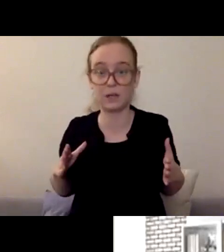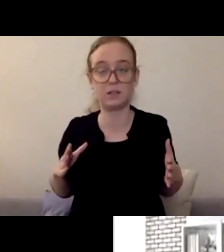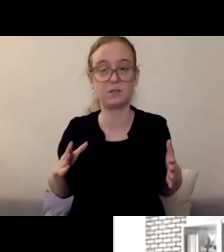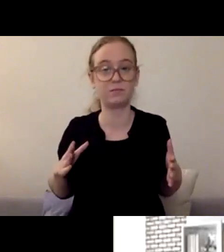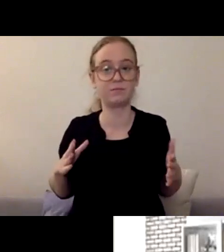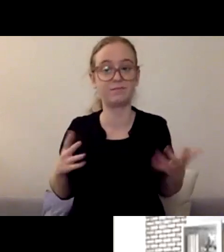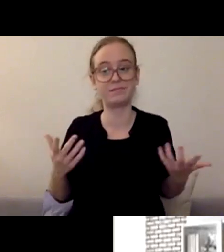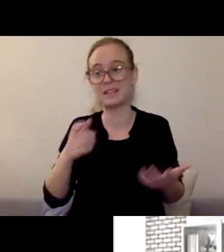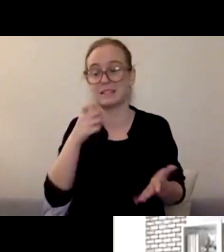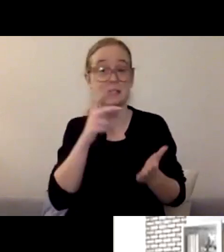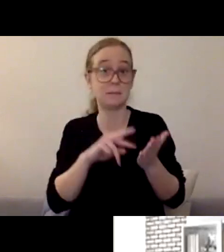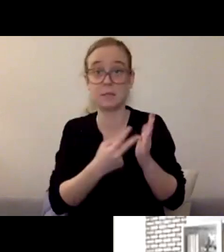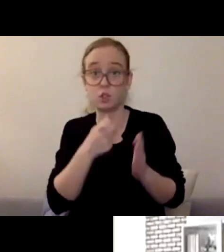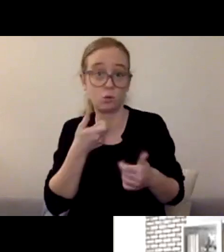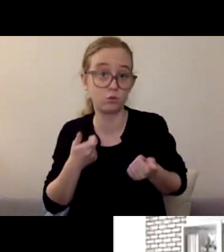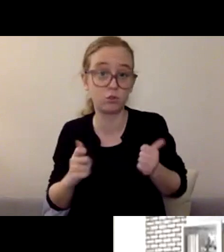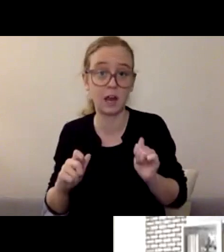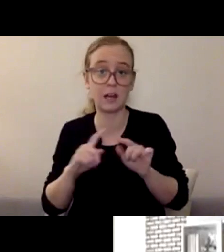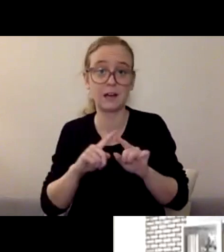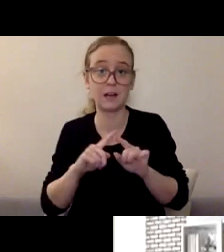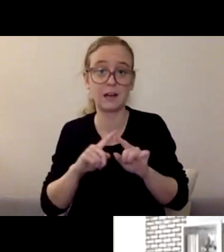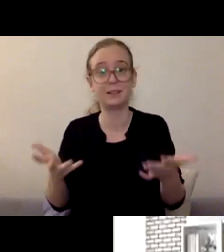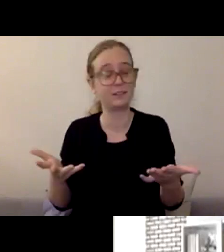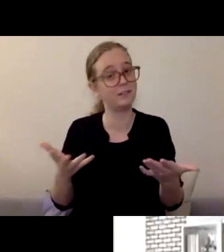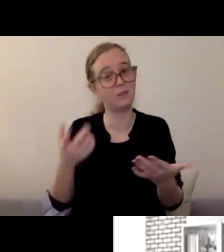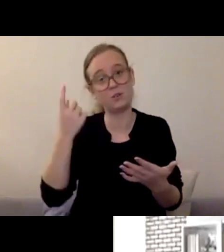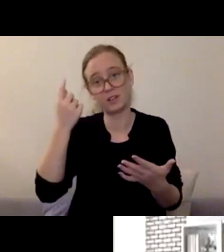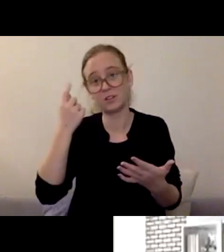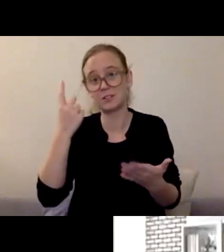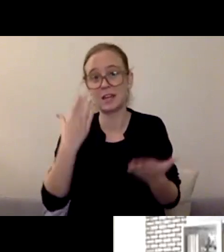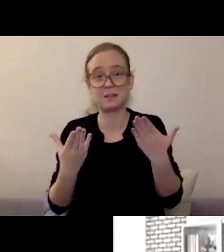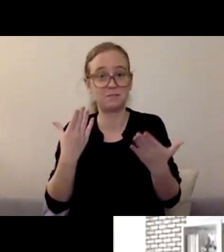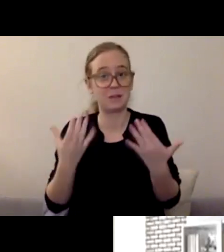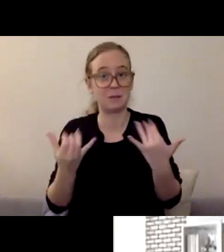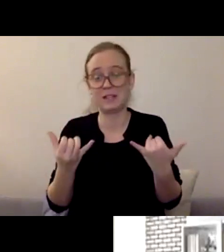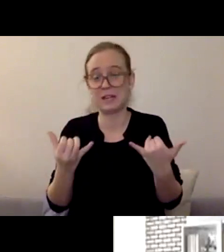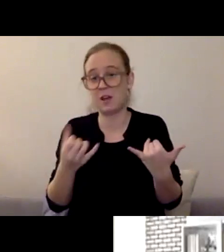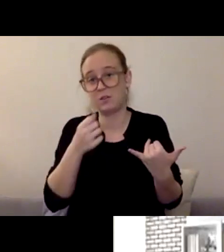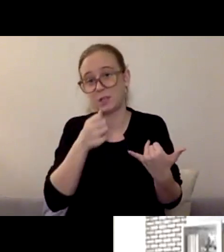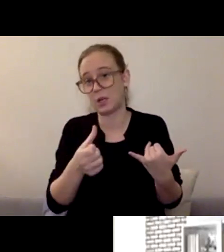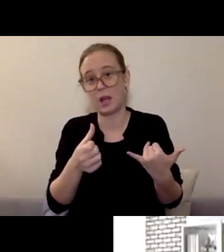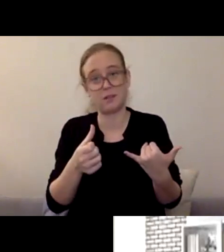just be very careful to try not to have any reactions. Just let them bring it out and uh-huh,